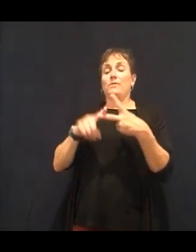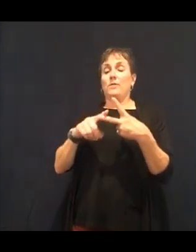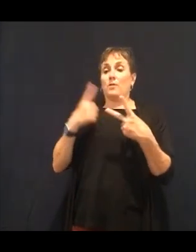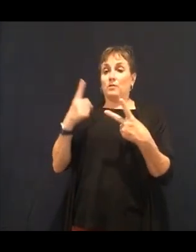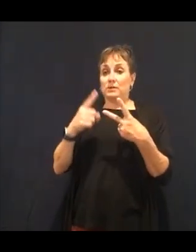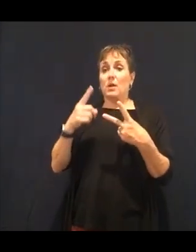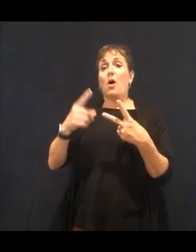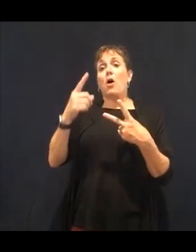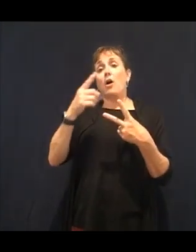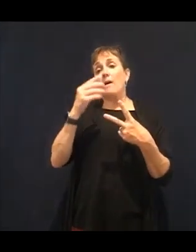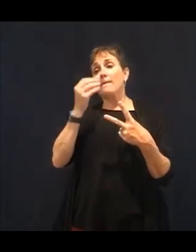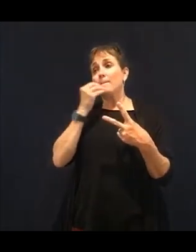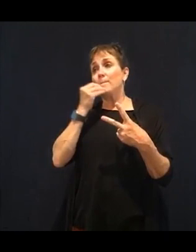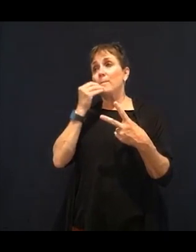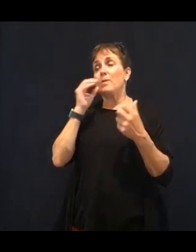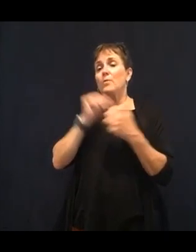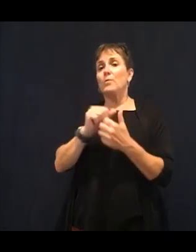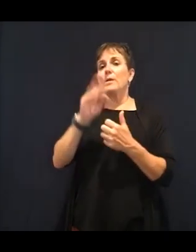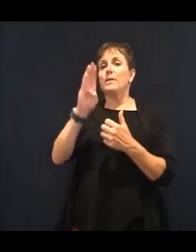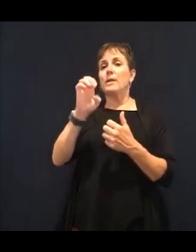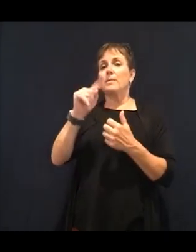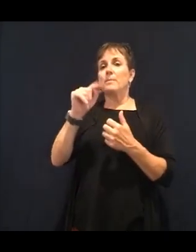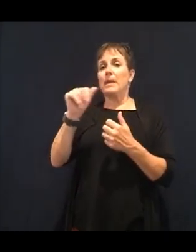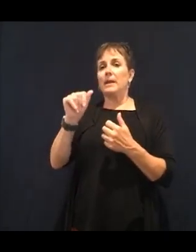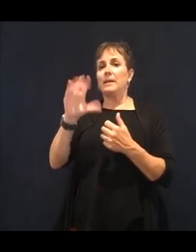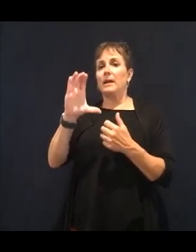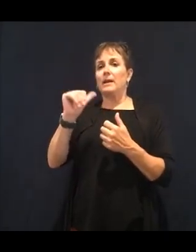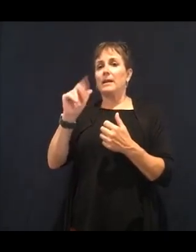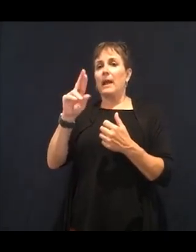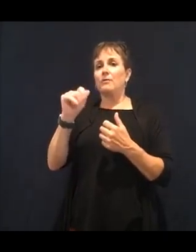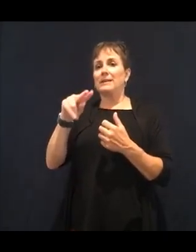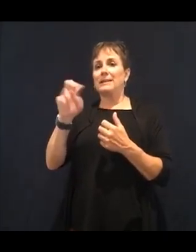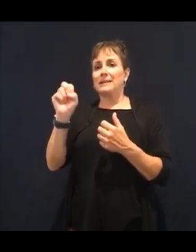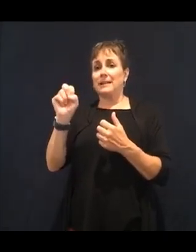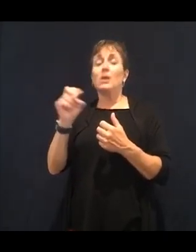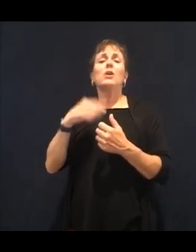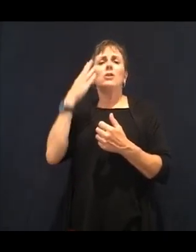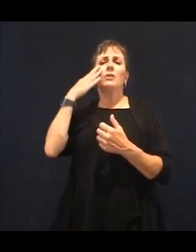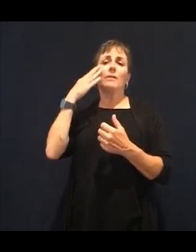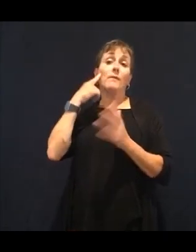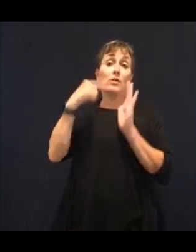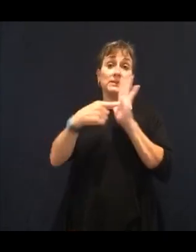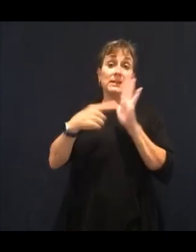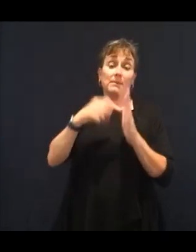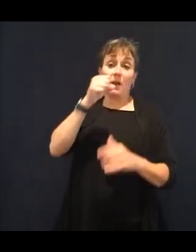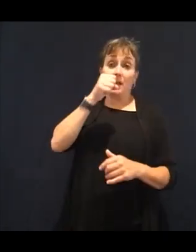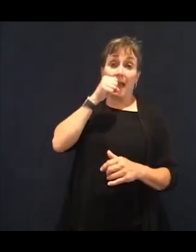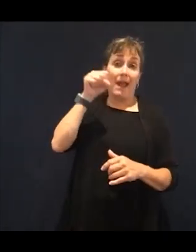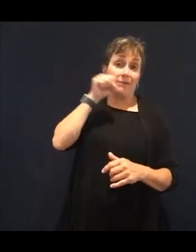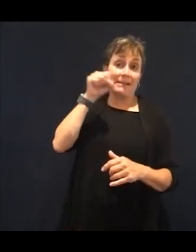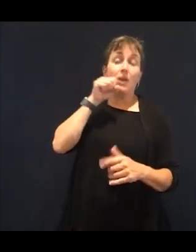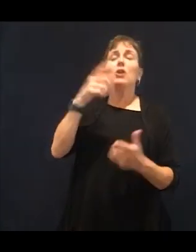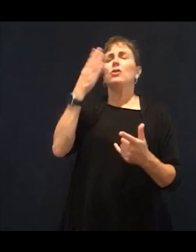have orange pigmentation. The Zeaxanthin is that orange pigmentation